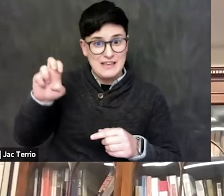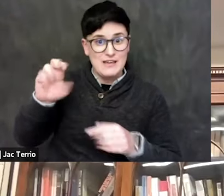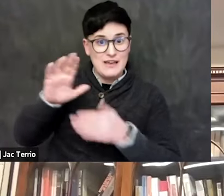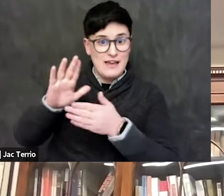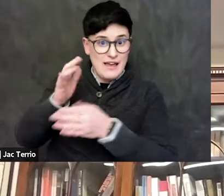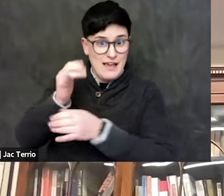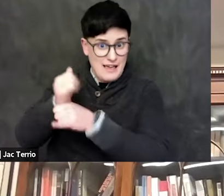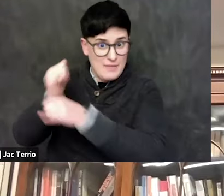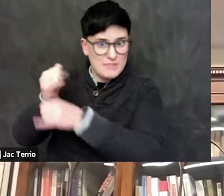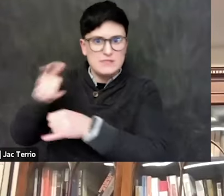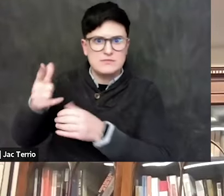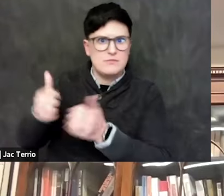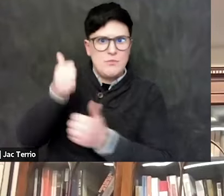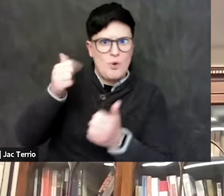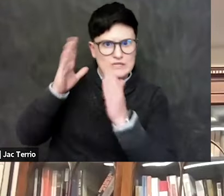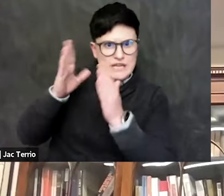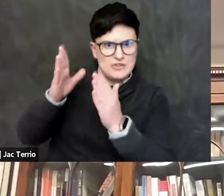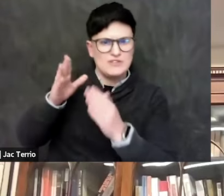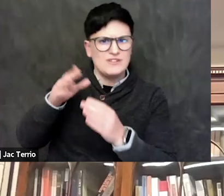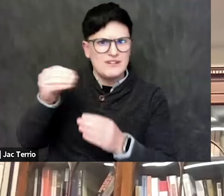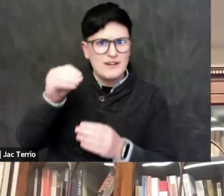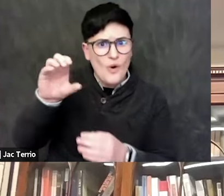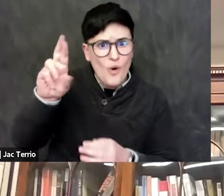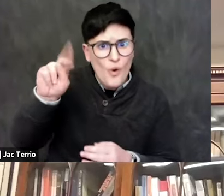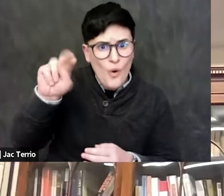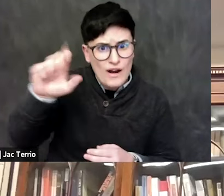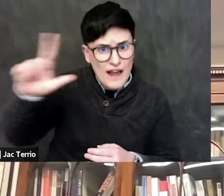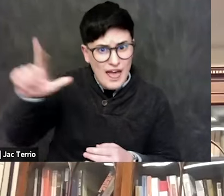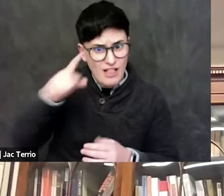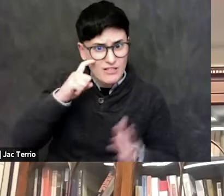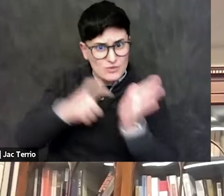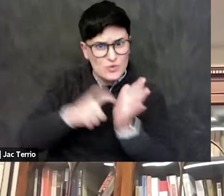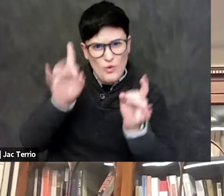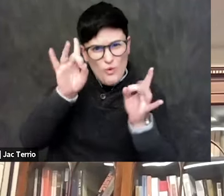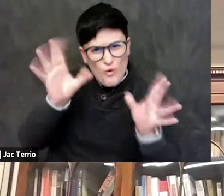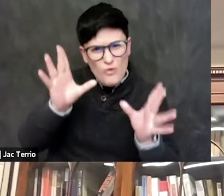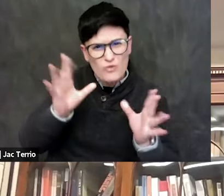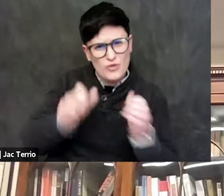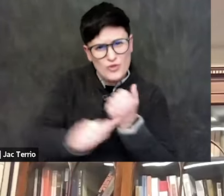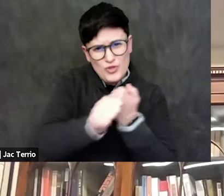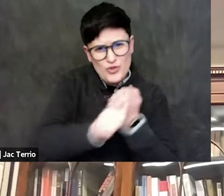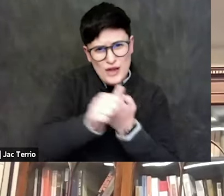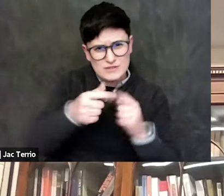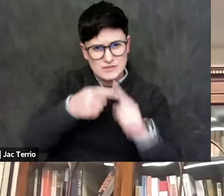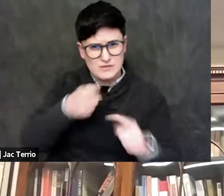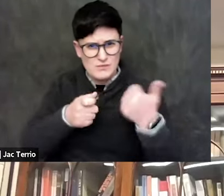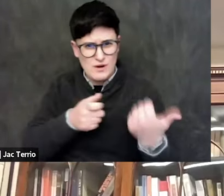this week with those horrifying threats, you know, from a another student. So how do you understand what's happening